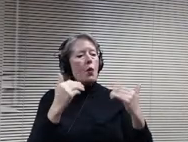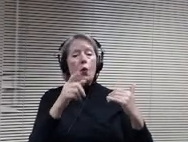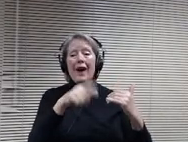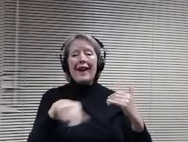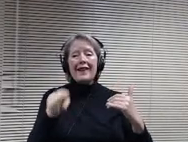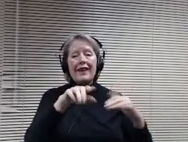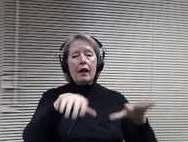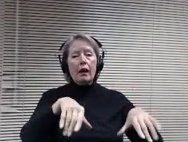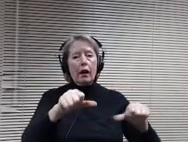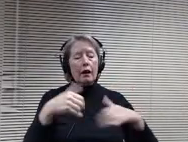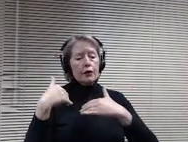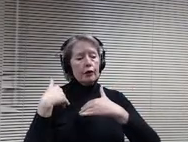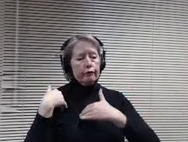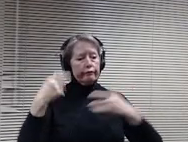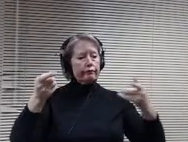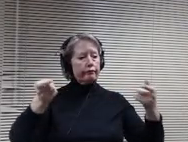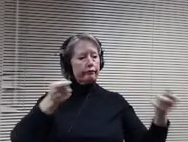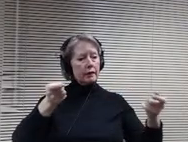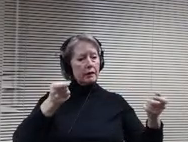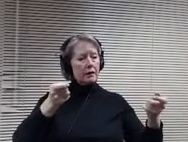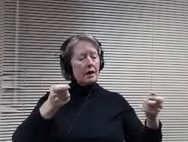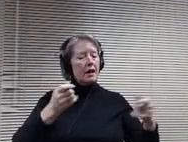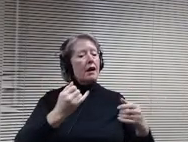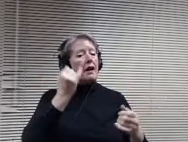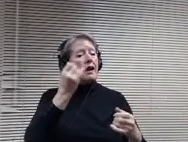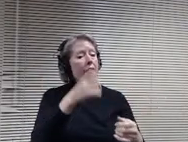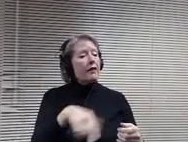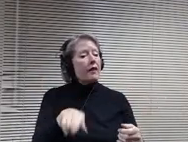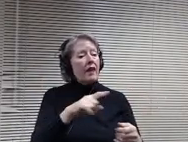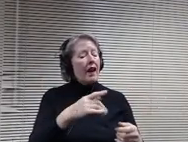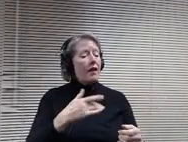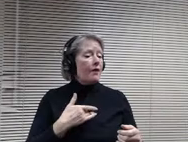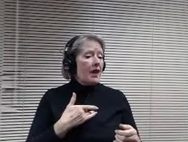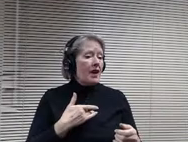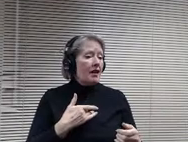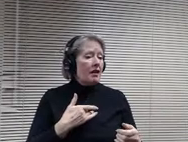they feel that it's to go without the graphic depiction on